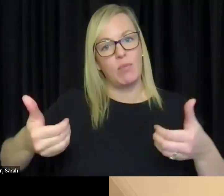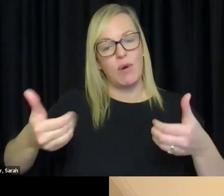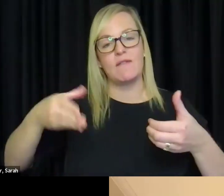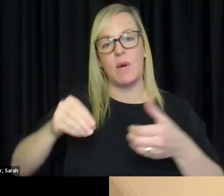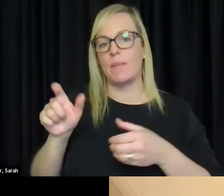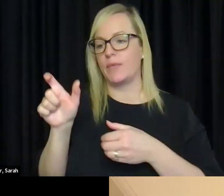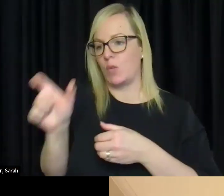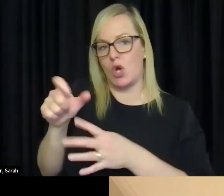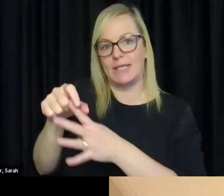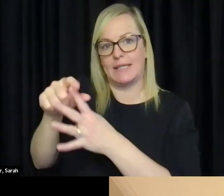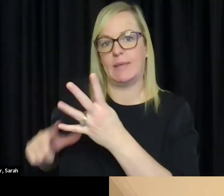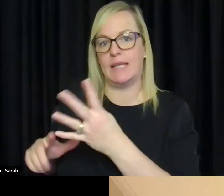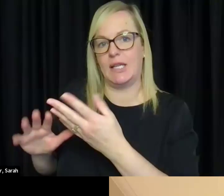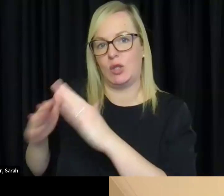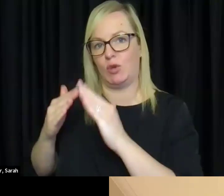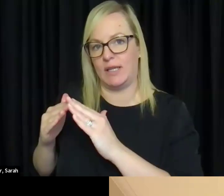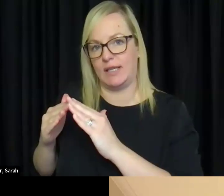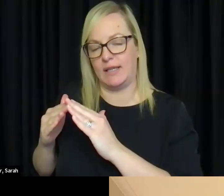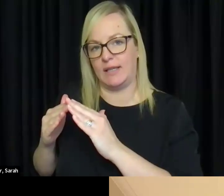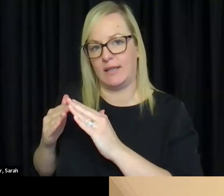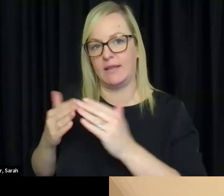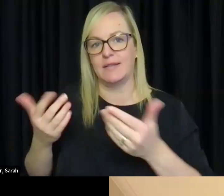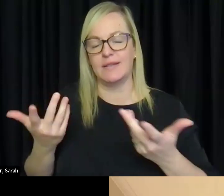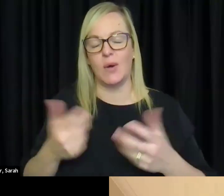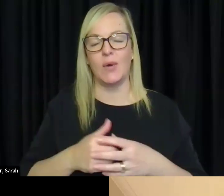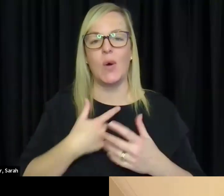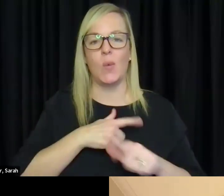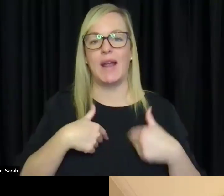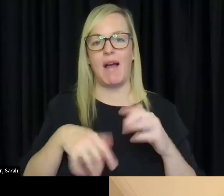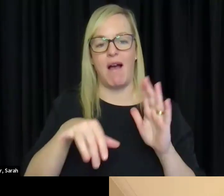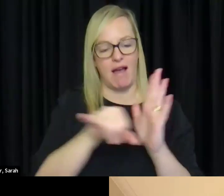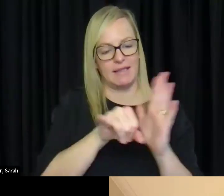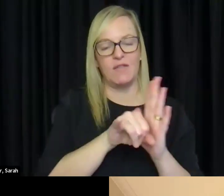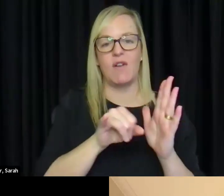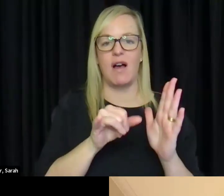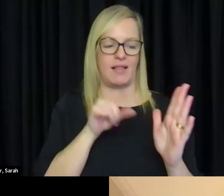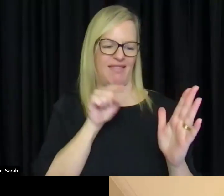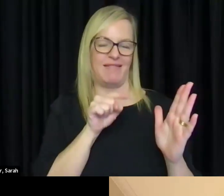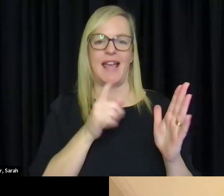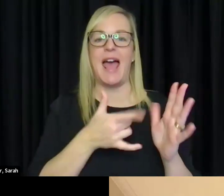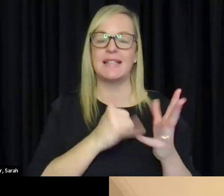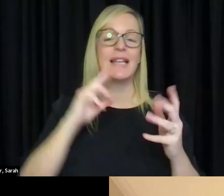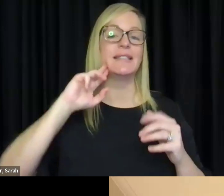from the disability community and identify themselves as being part of the deaf community.